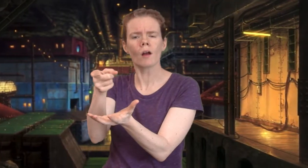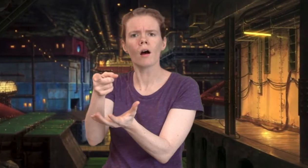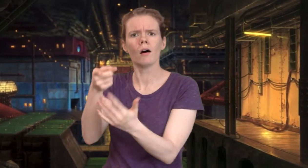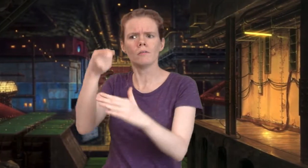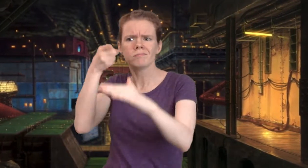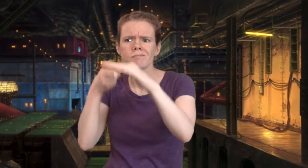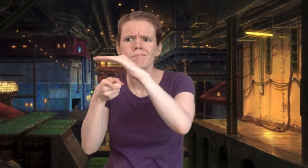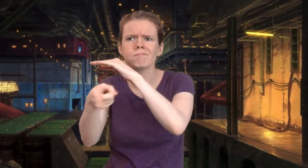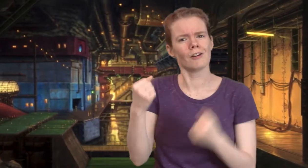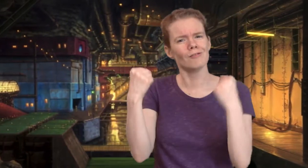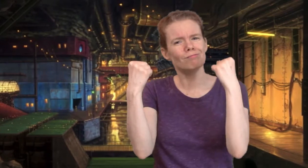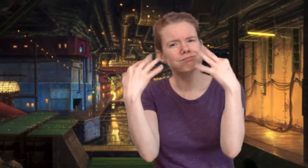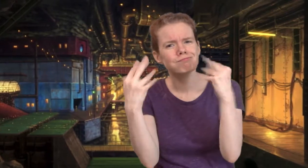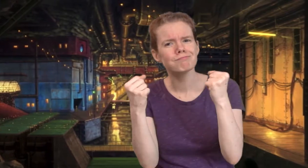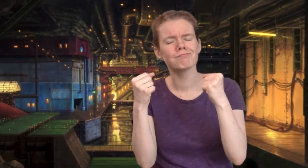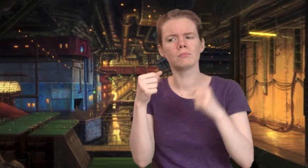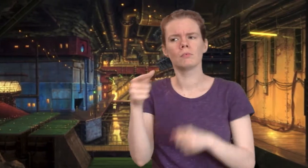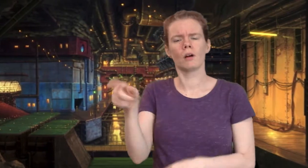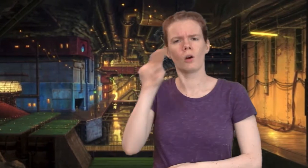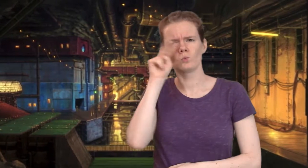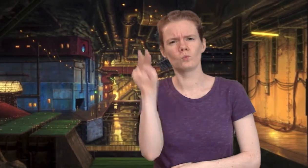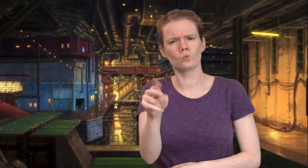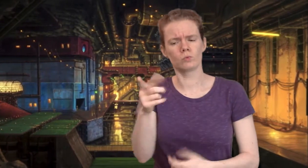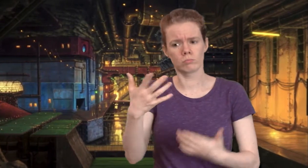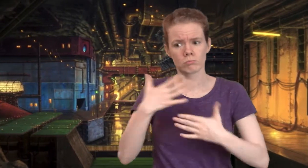The underground world is a metaphor for sign language